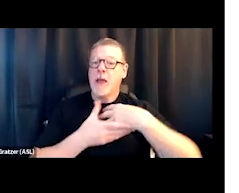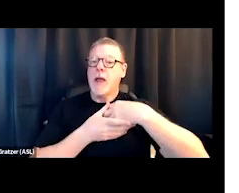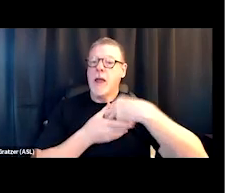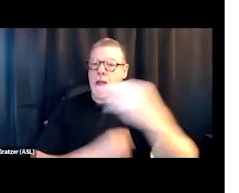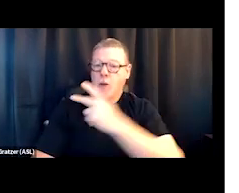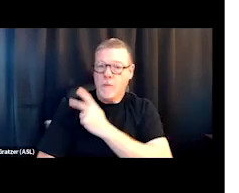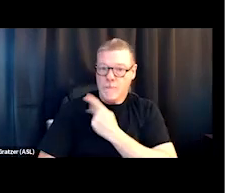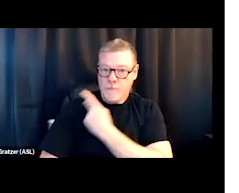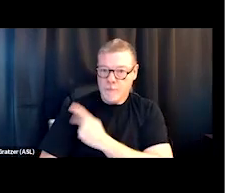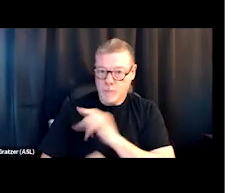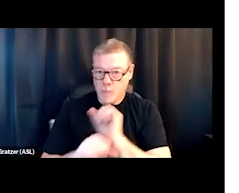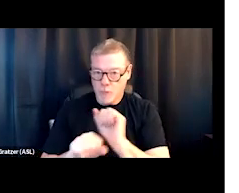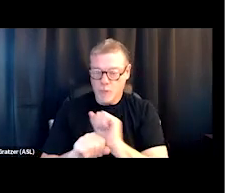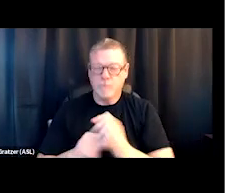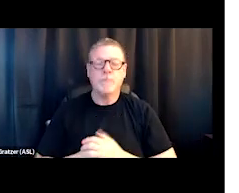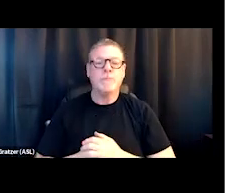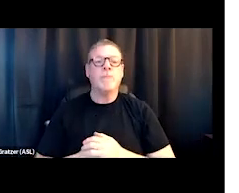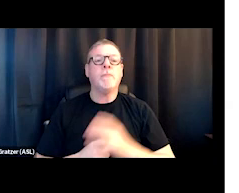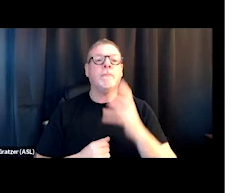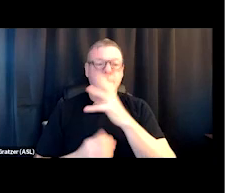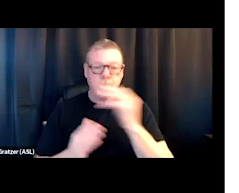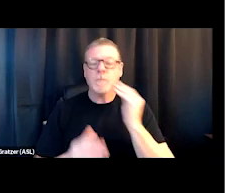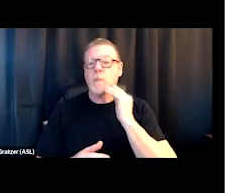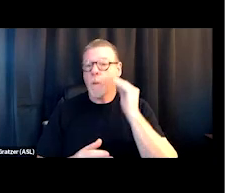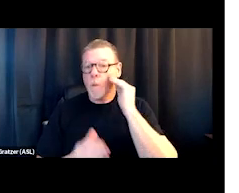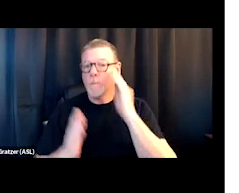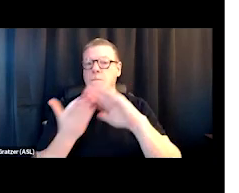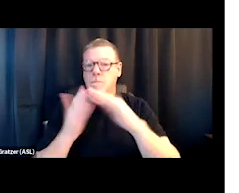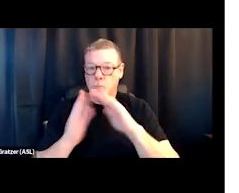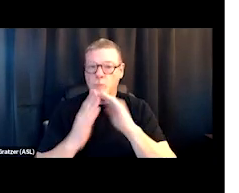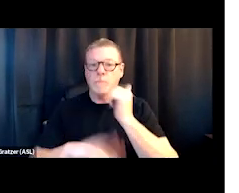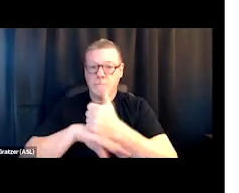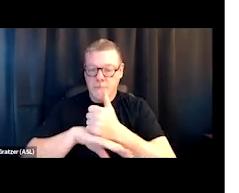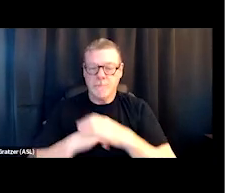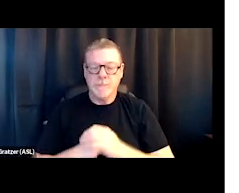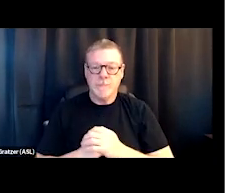and some home and community-based work, and they weren't seeing the success rates